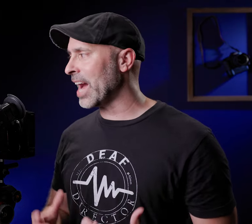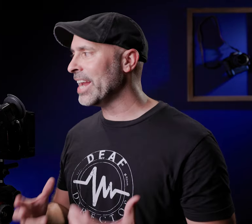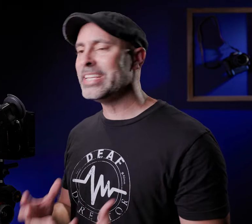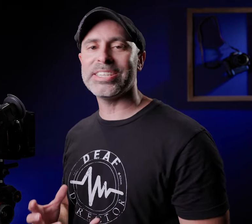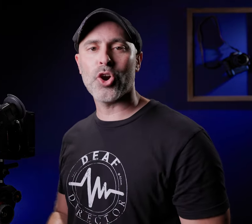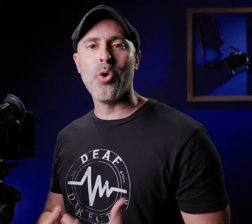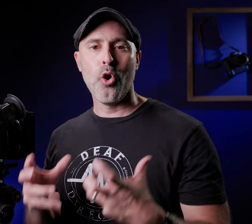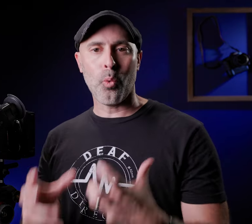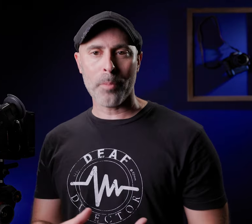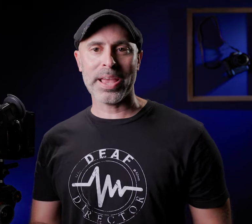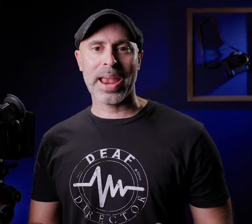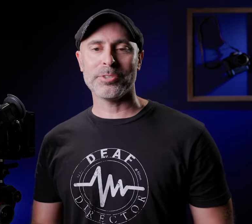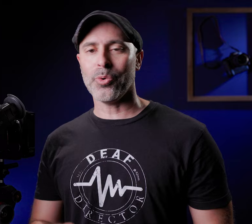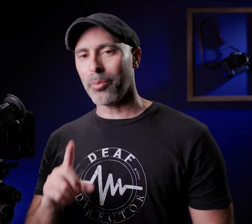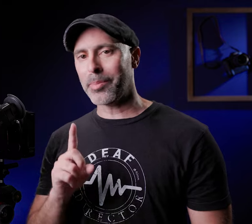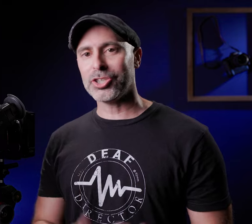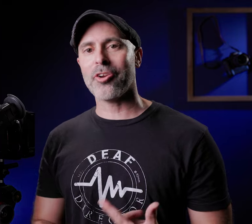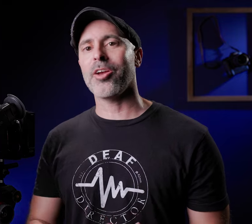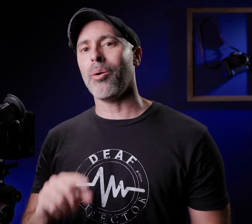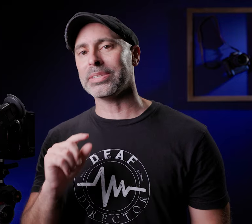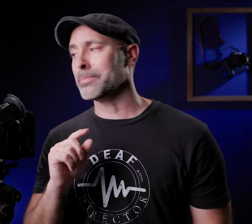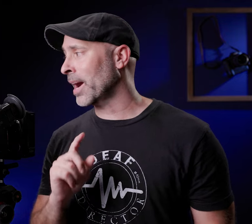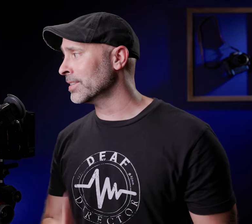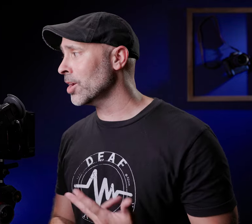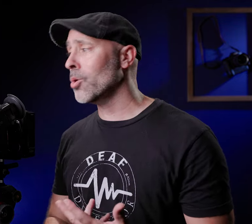I need to know what my camera is doing I want my shutter angle I want to see my iso